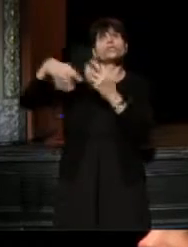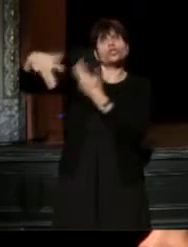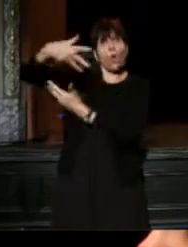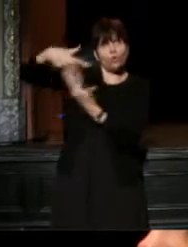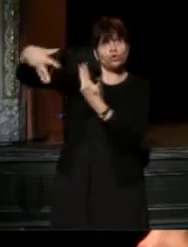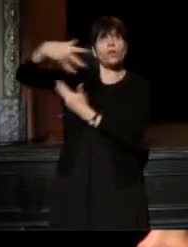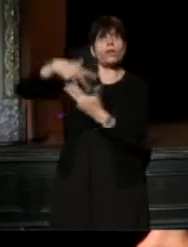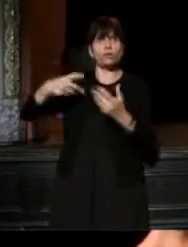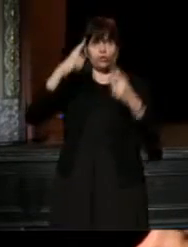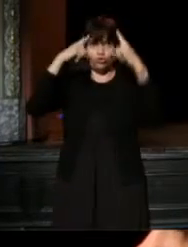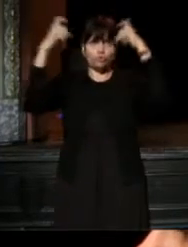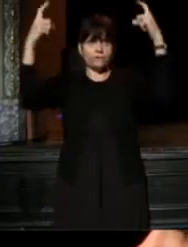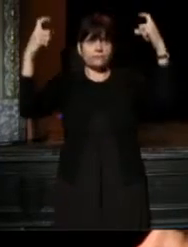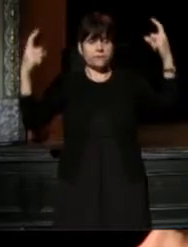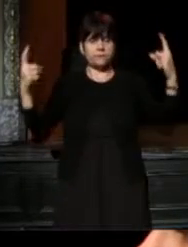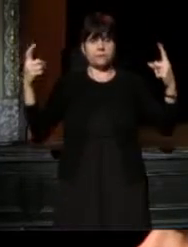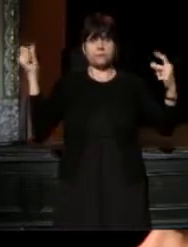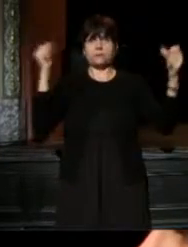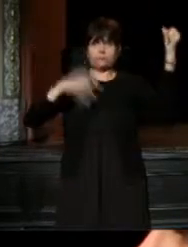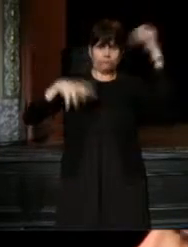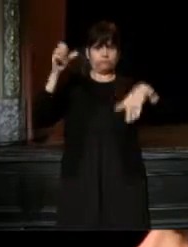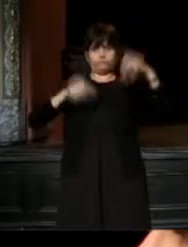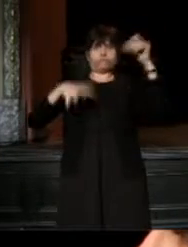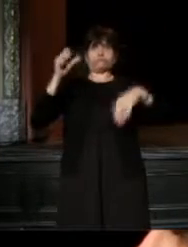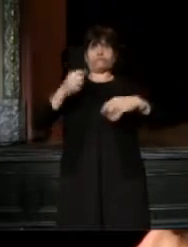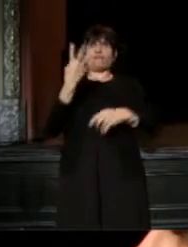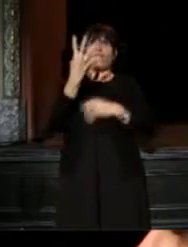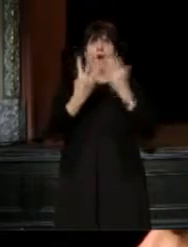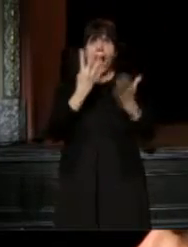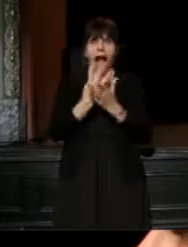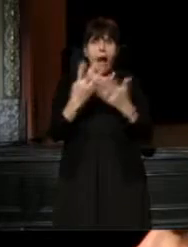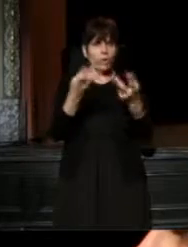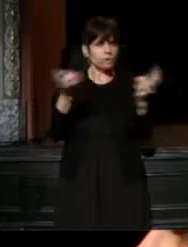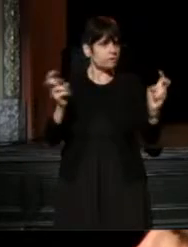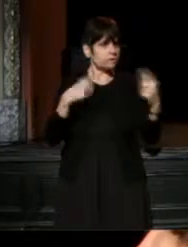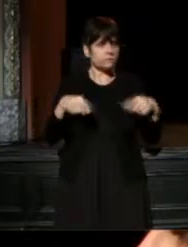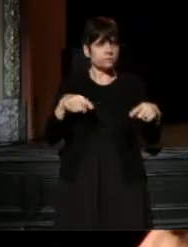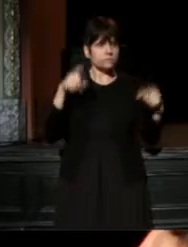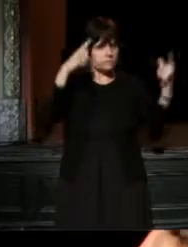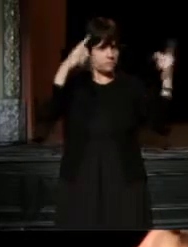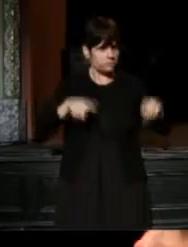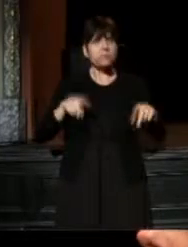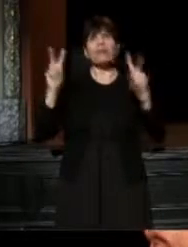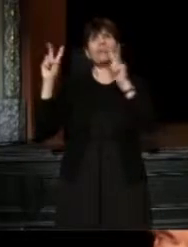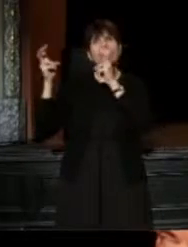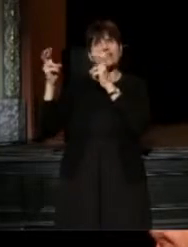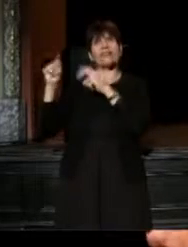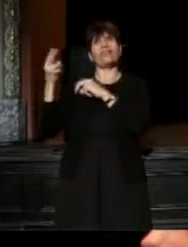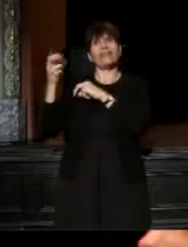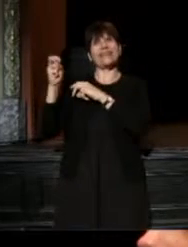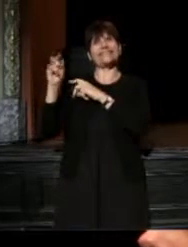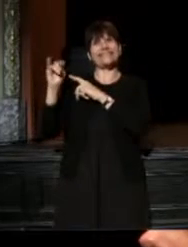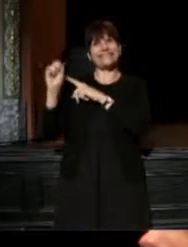And after those four hours, we've come to some thesis around the Zimmerman verdict: